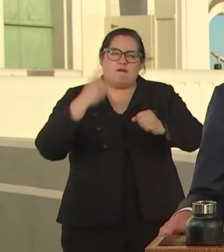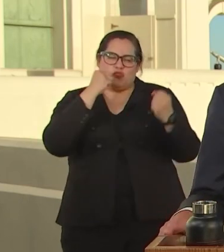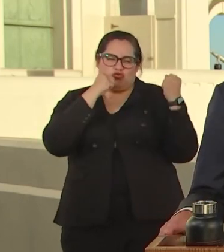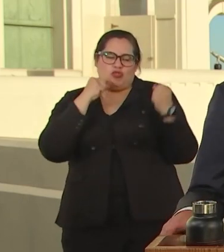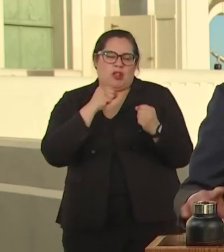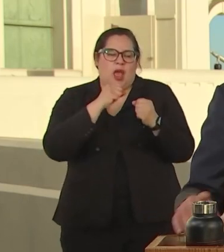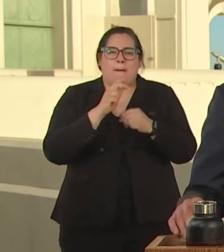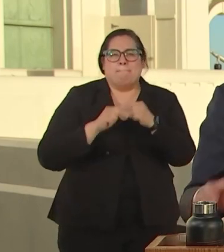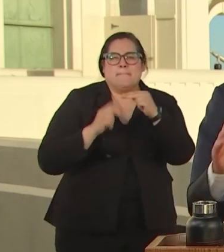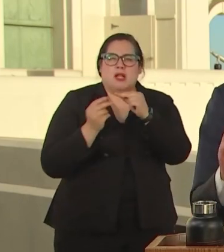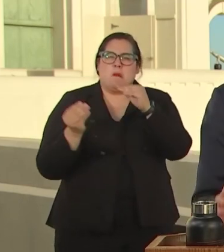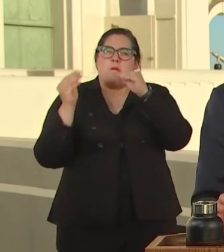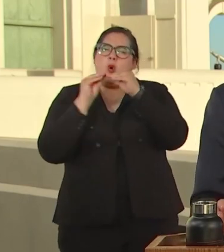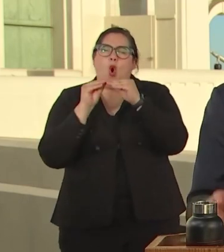AND NOBODY SHOULD EVER BET